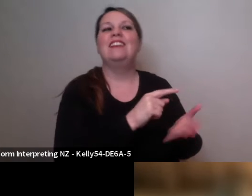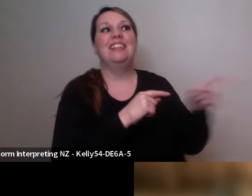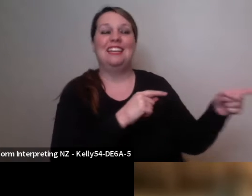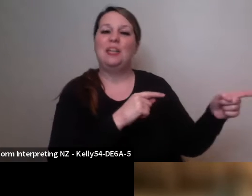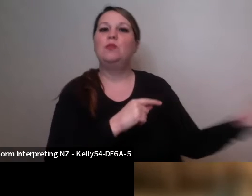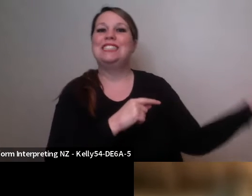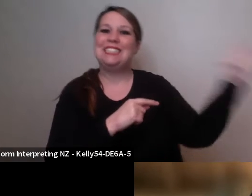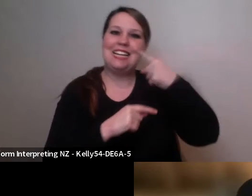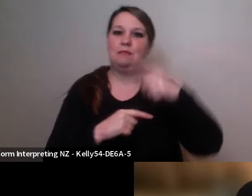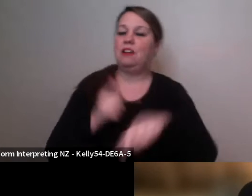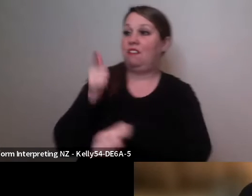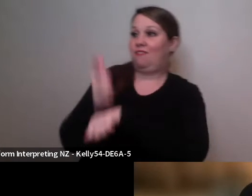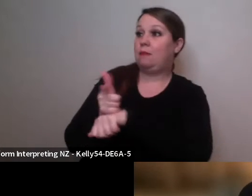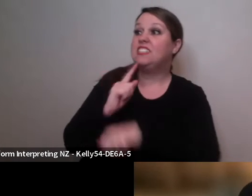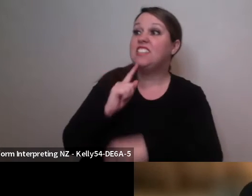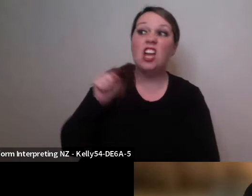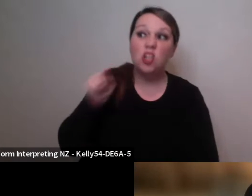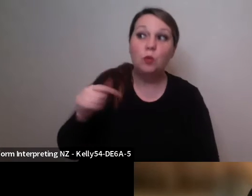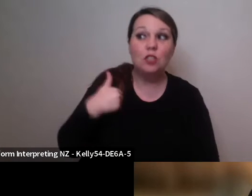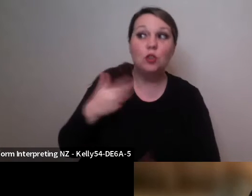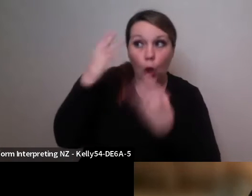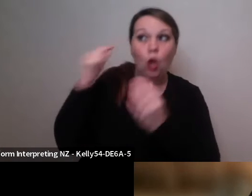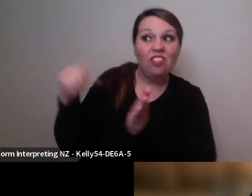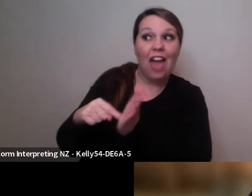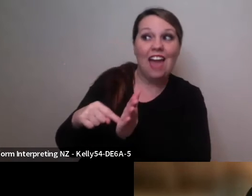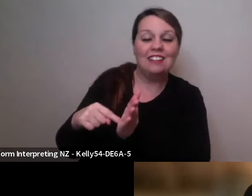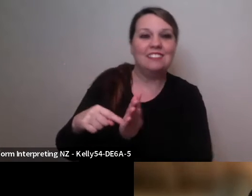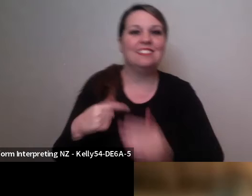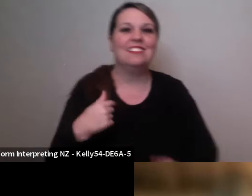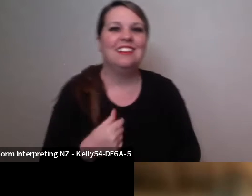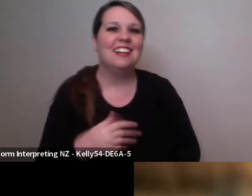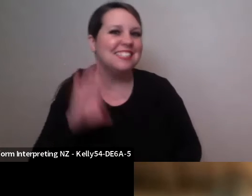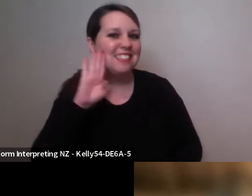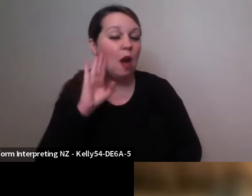need to learn that, which sounds like it could be pretty easy but actually it was extremely